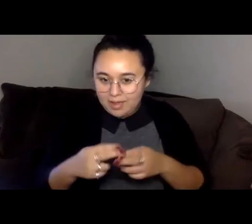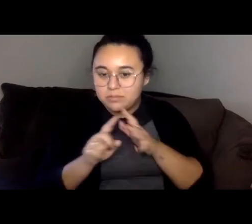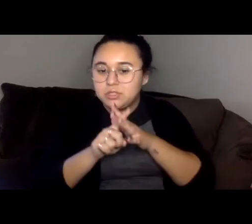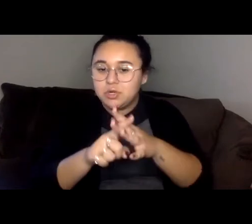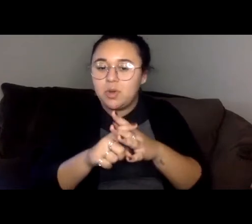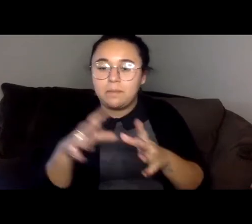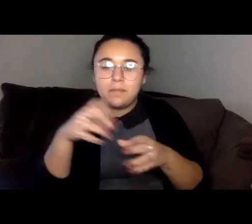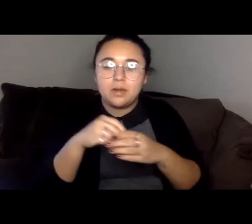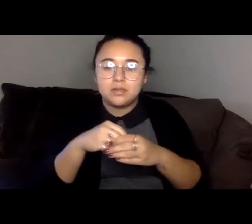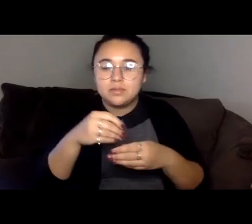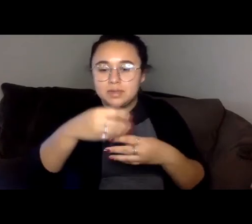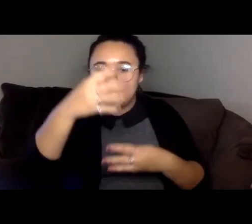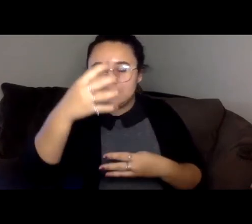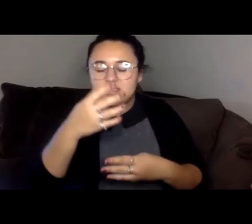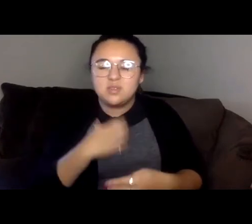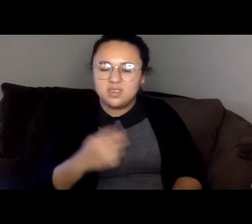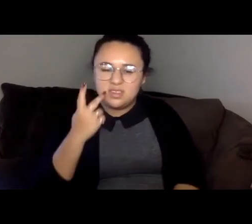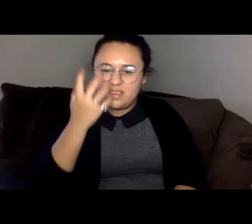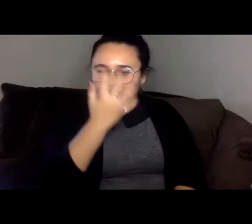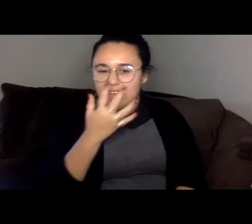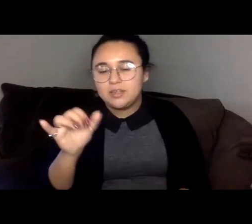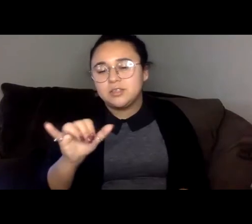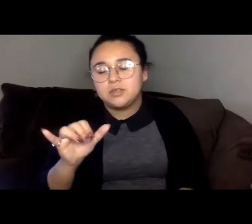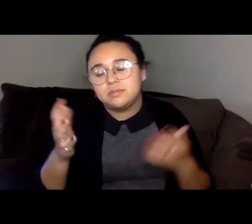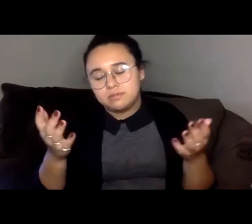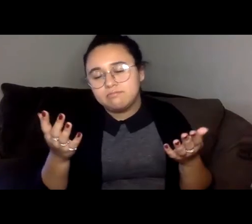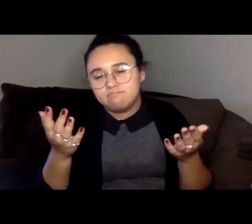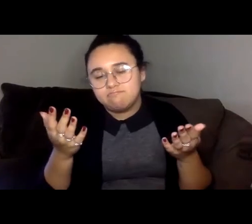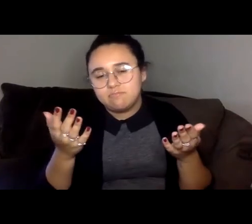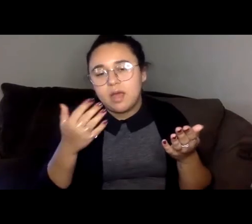see your faces too but you can see mine at least.